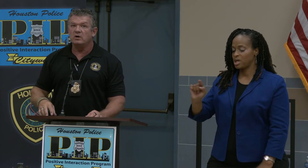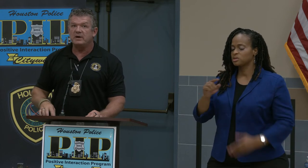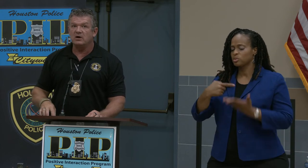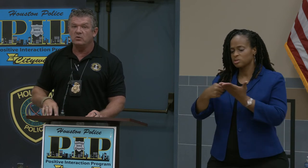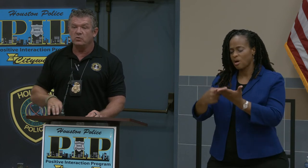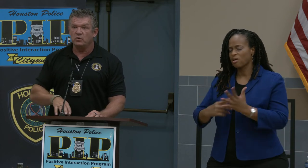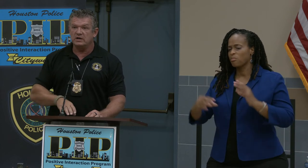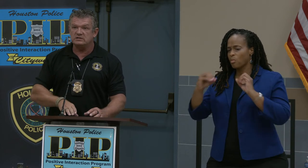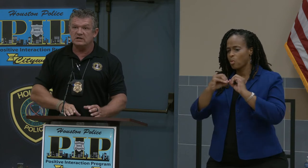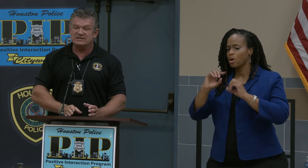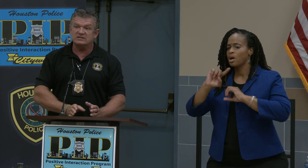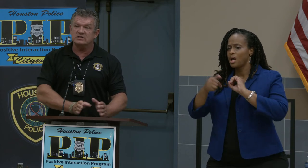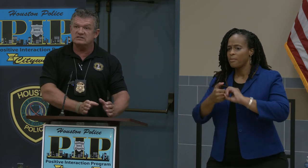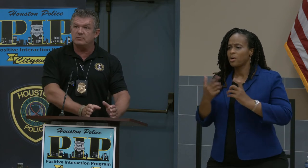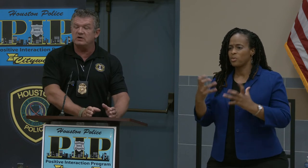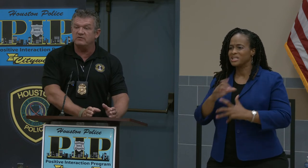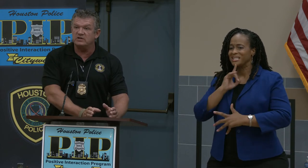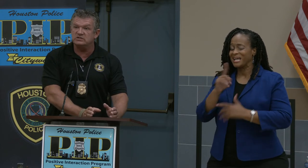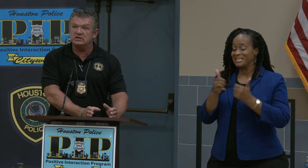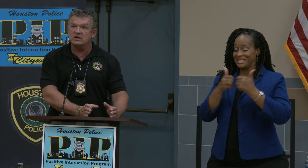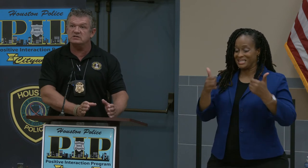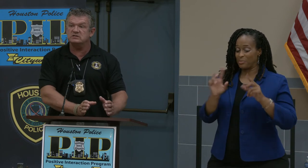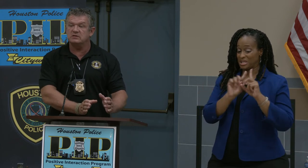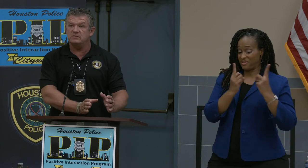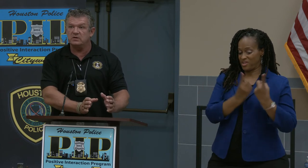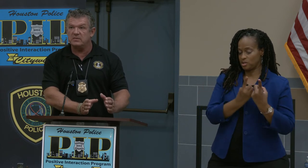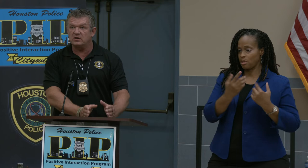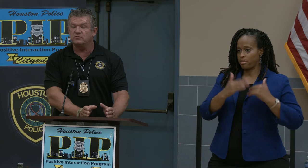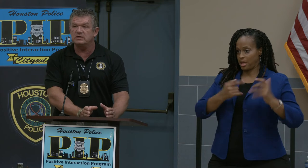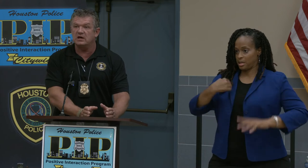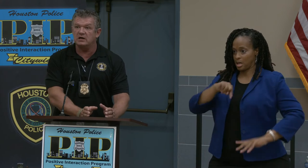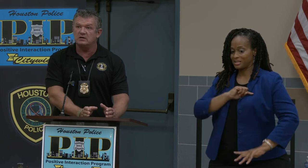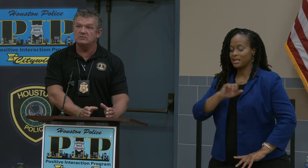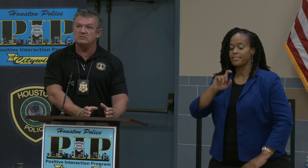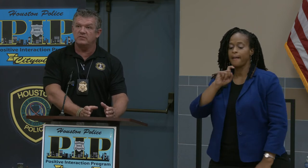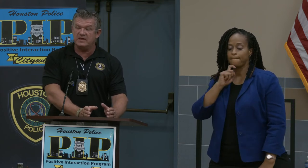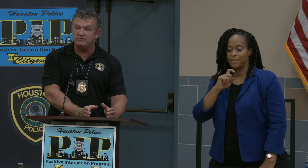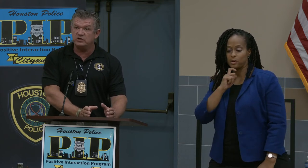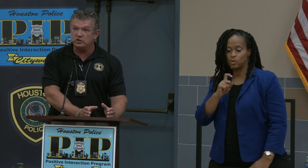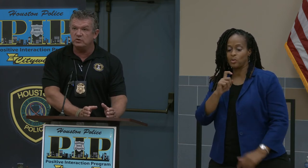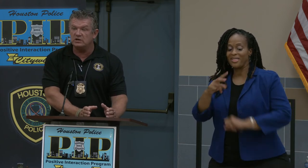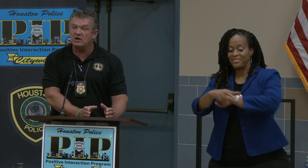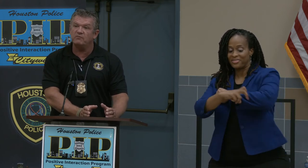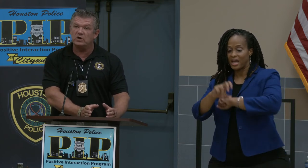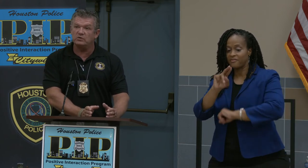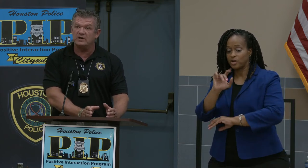about what -- it's actually a separate division than us, the metal theft unit of burglary and.